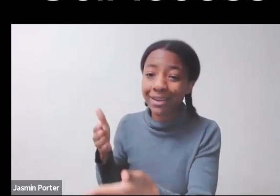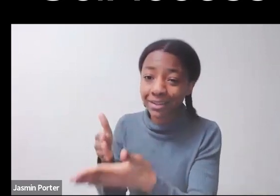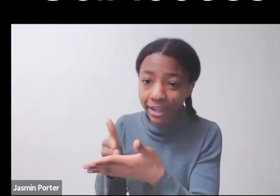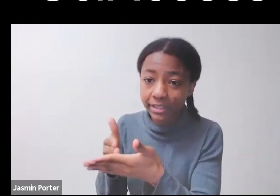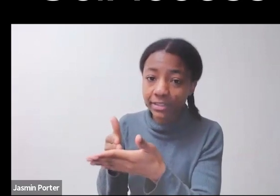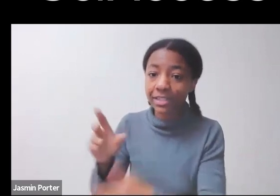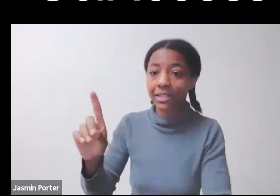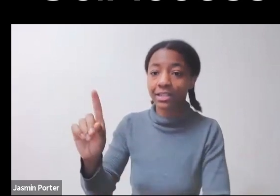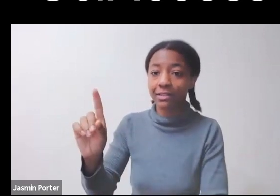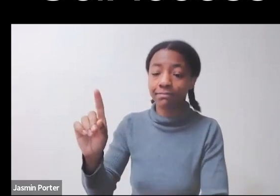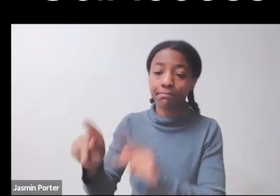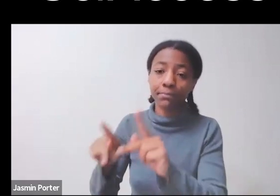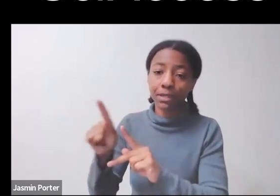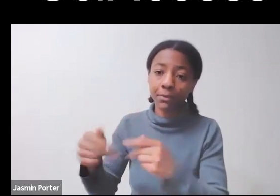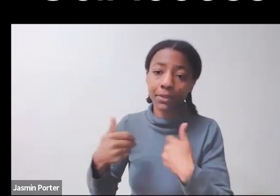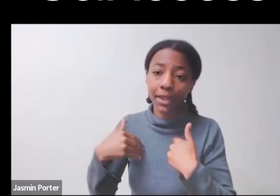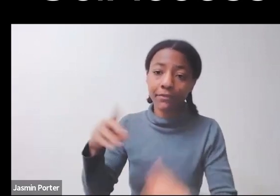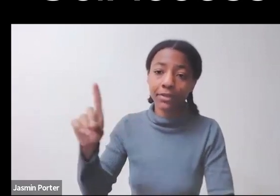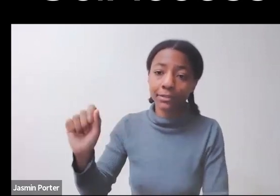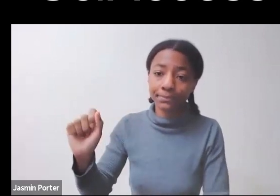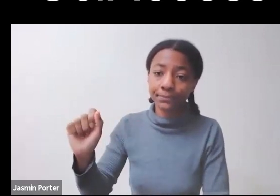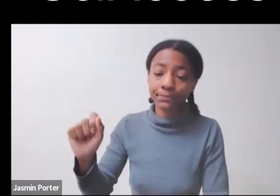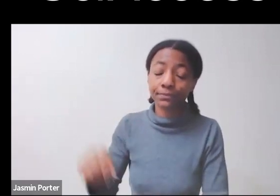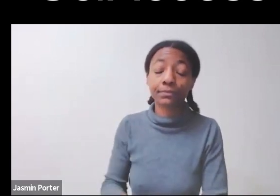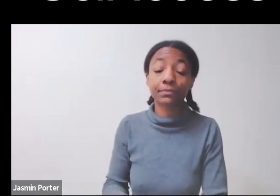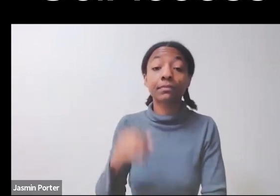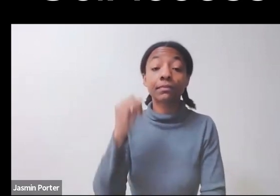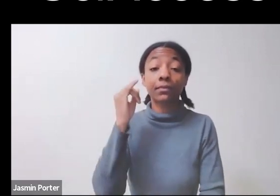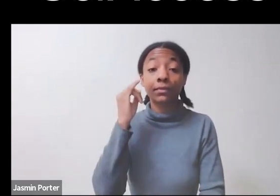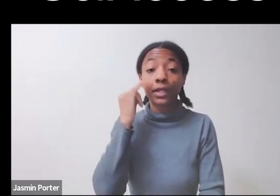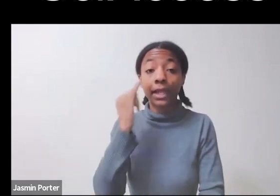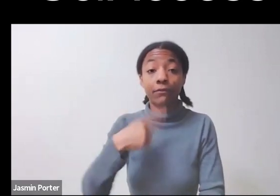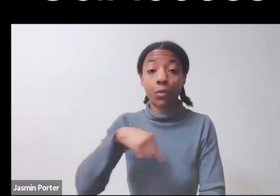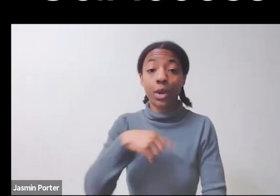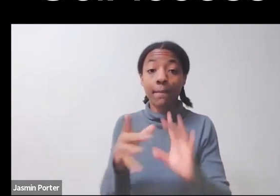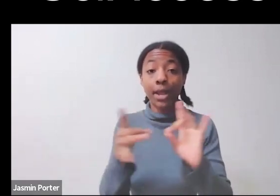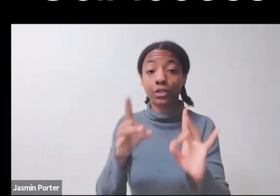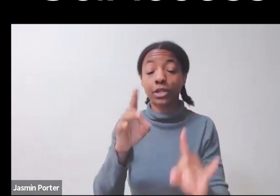we're talking about the abled body as being viewed as the norm.